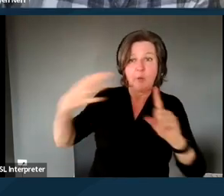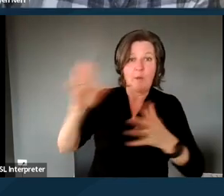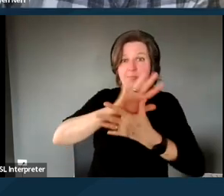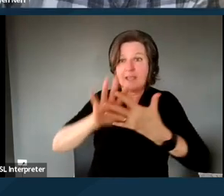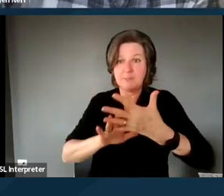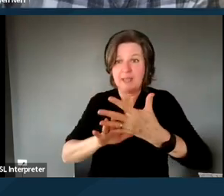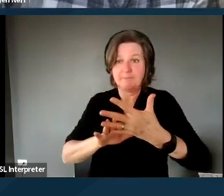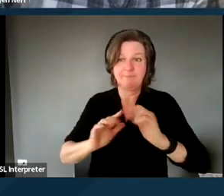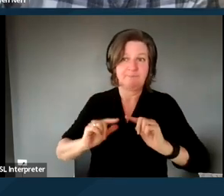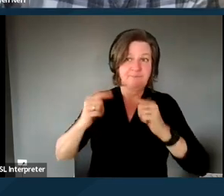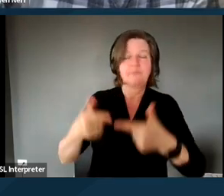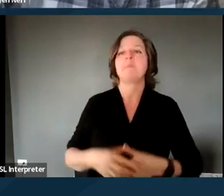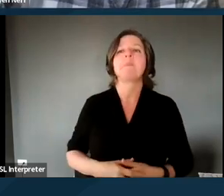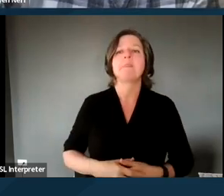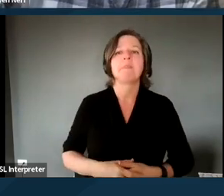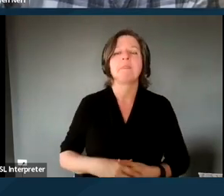First I'm just going to